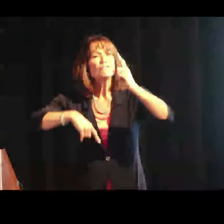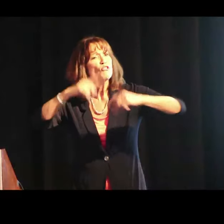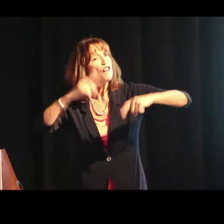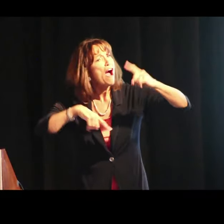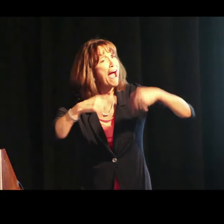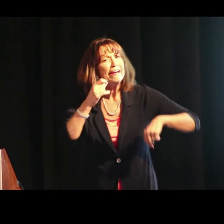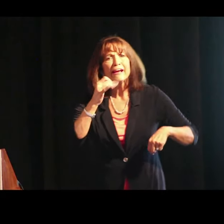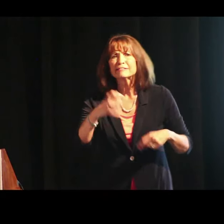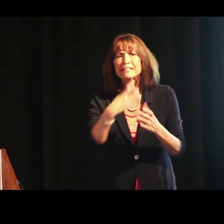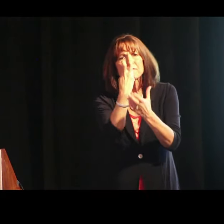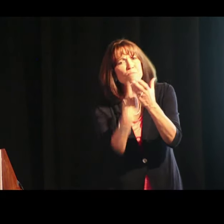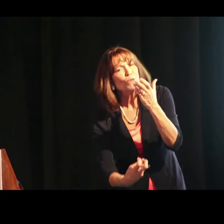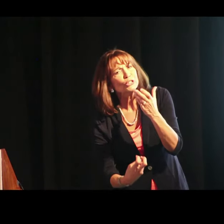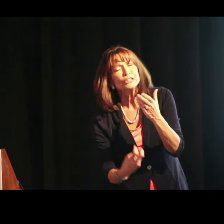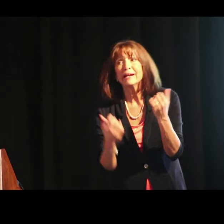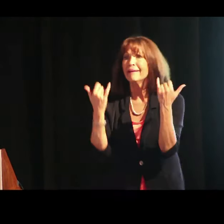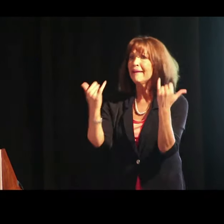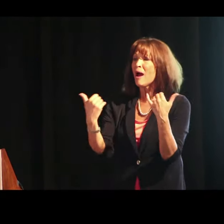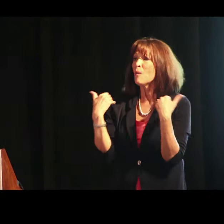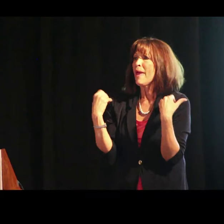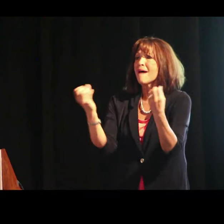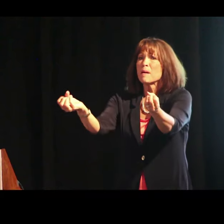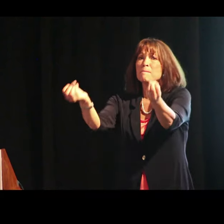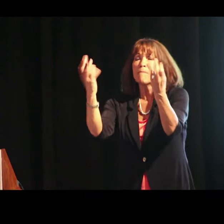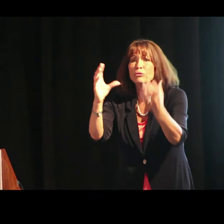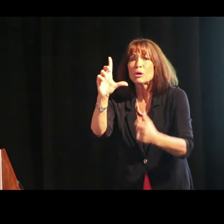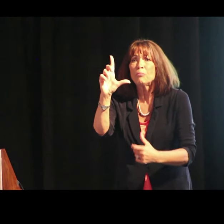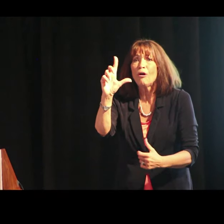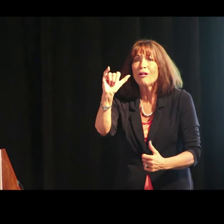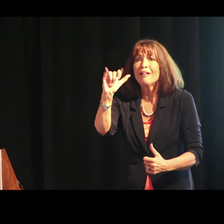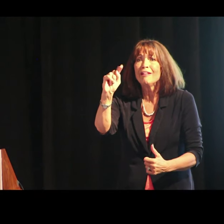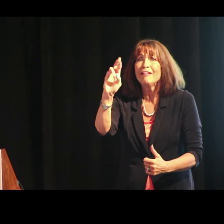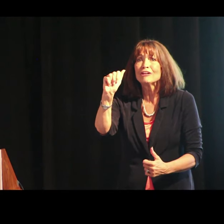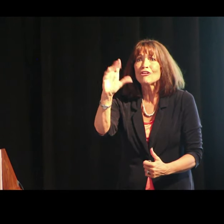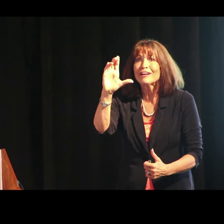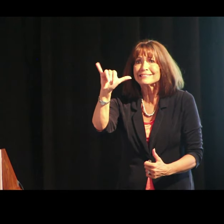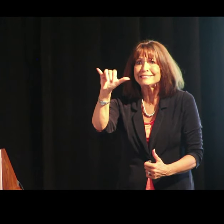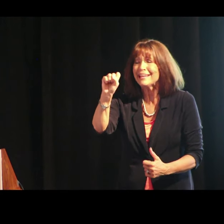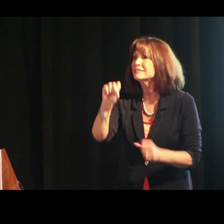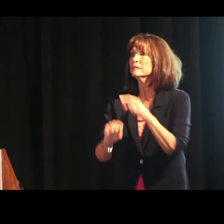to read a variety of different things to be immersed in it. You talk about literacy,